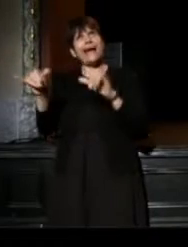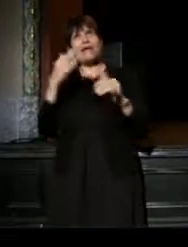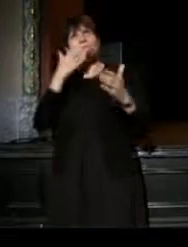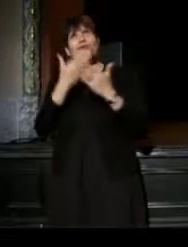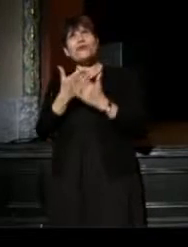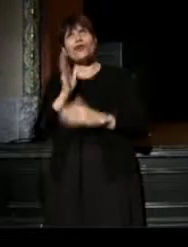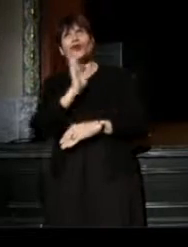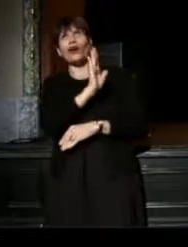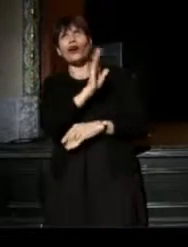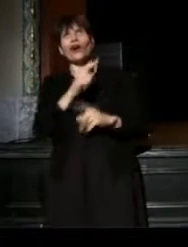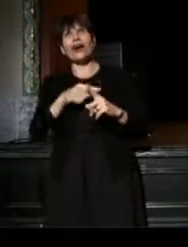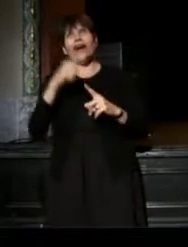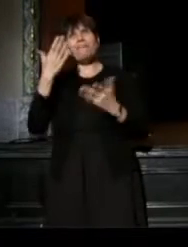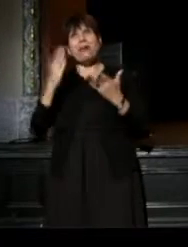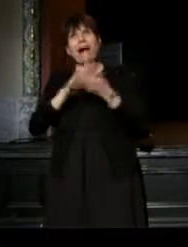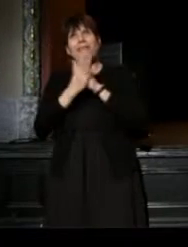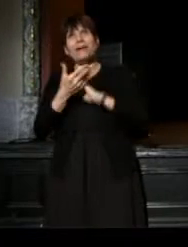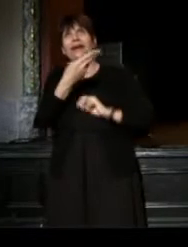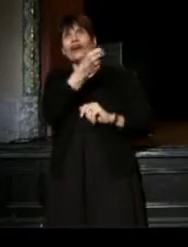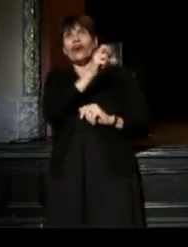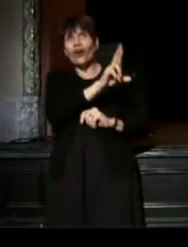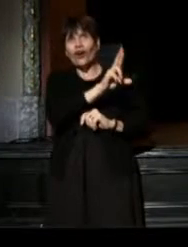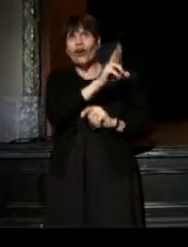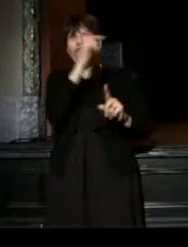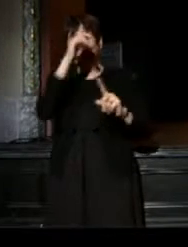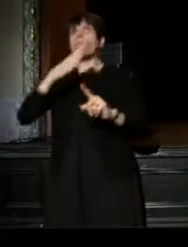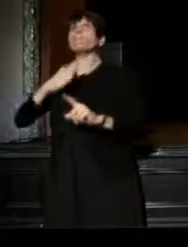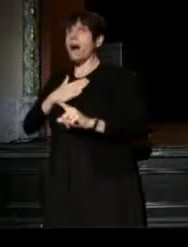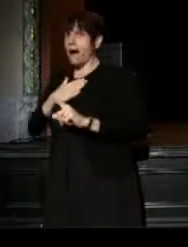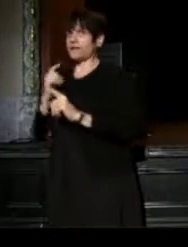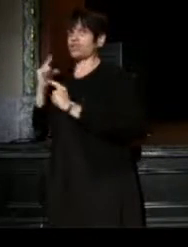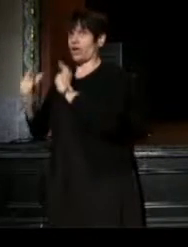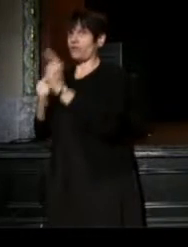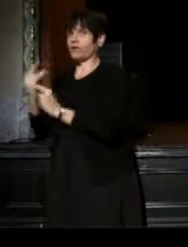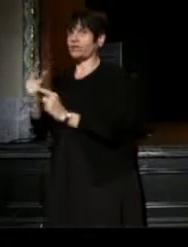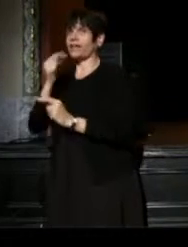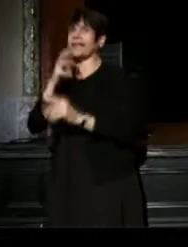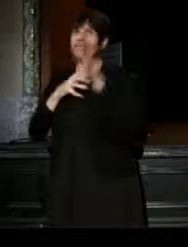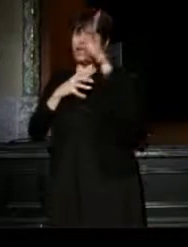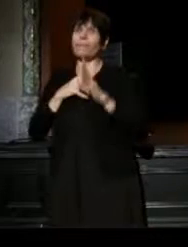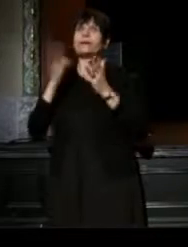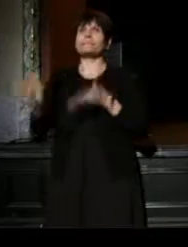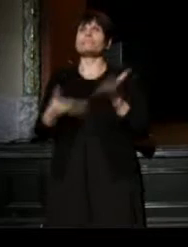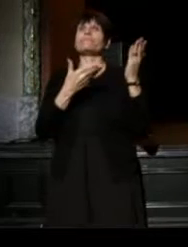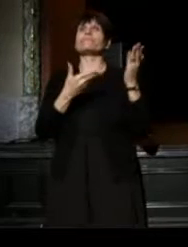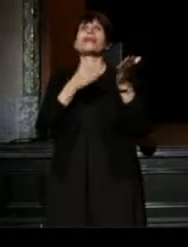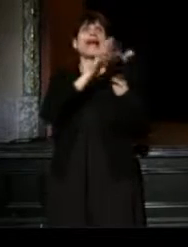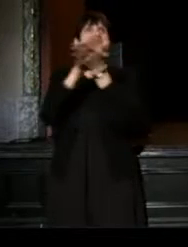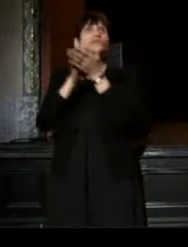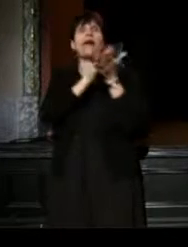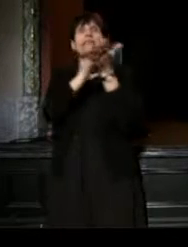Maybe I could be the her for my generation. Ladies and gentlemen, please put your hands together